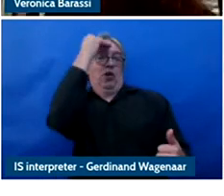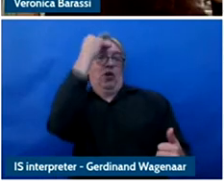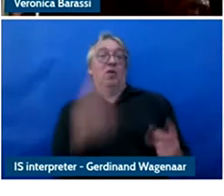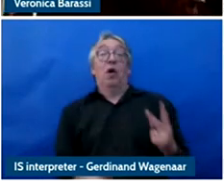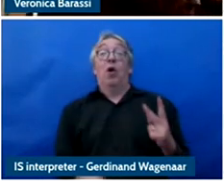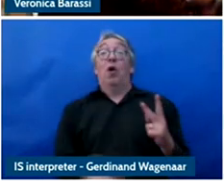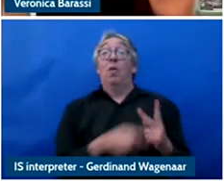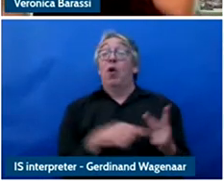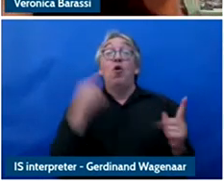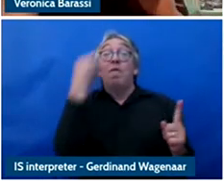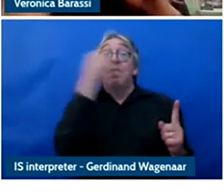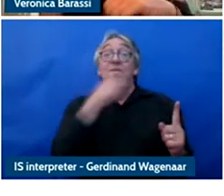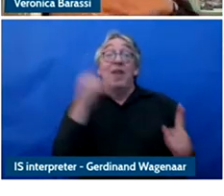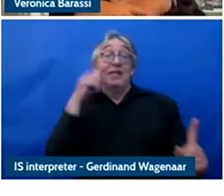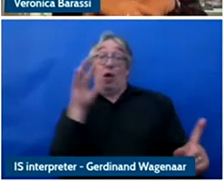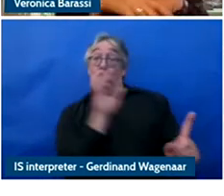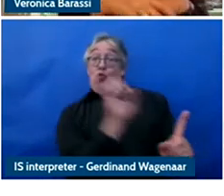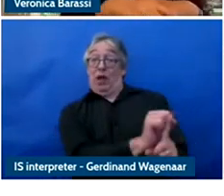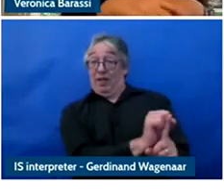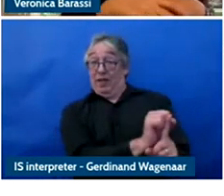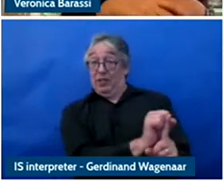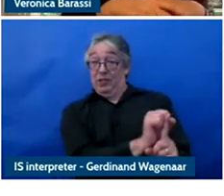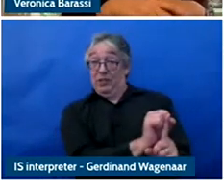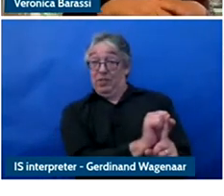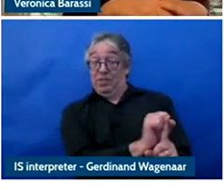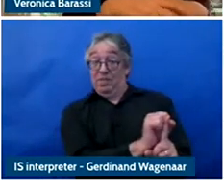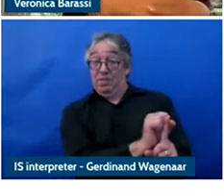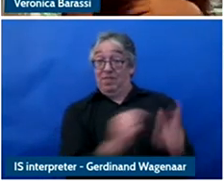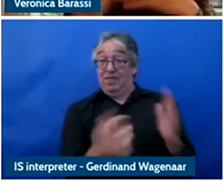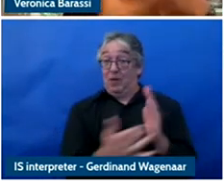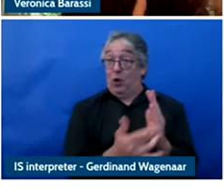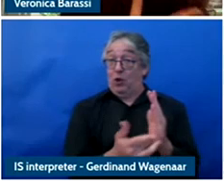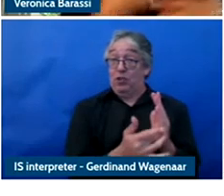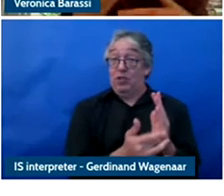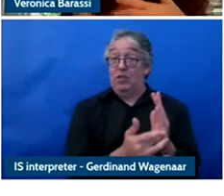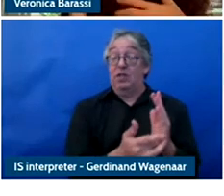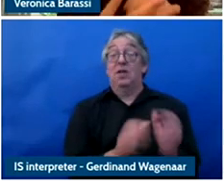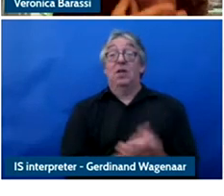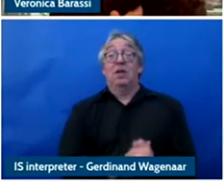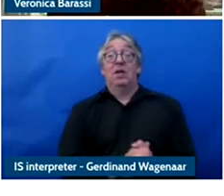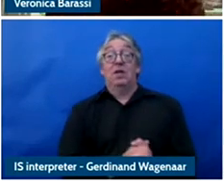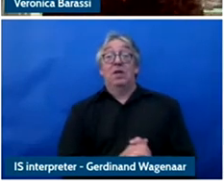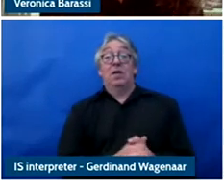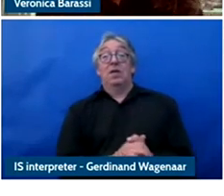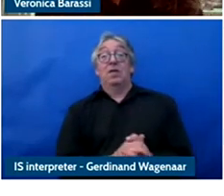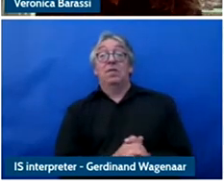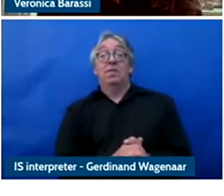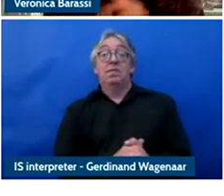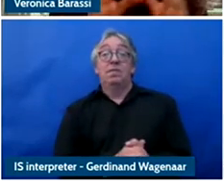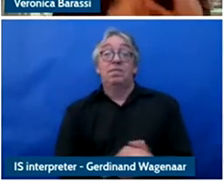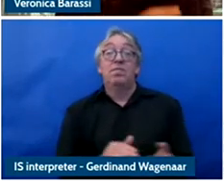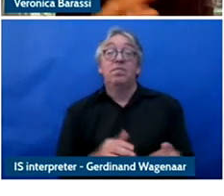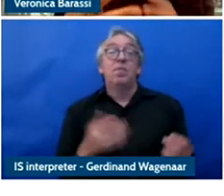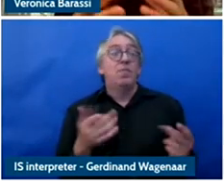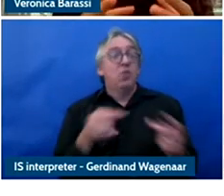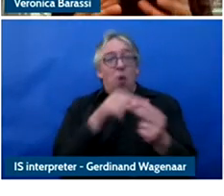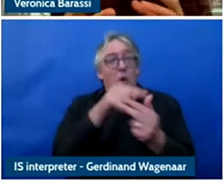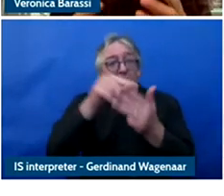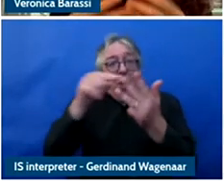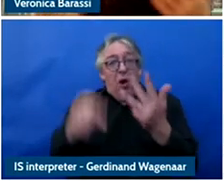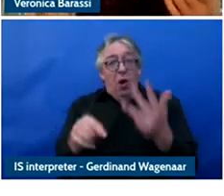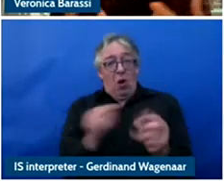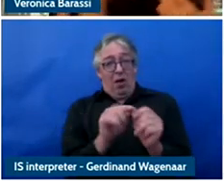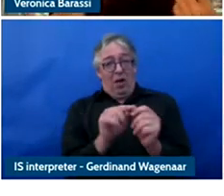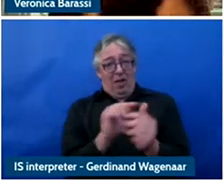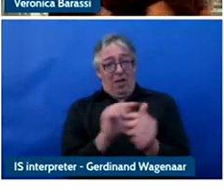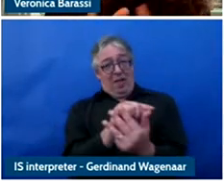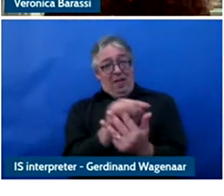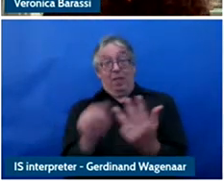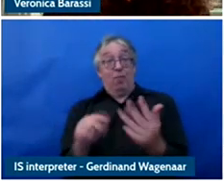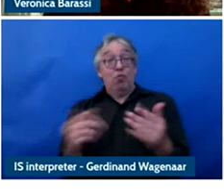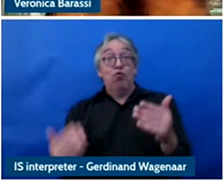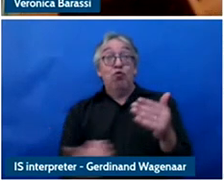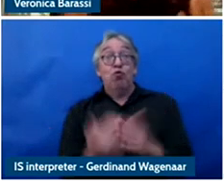potentially at risk or that could be perps of -- children in the United States